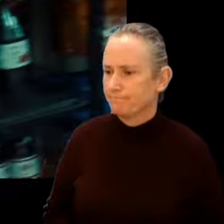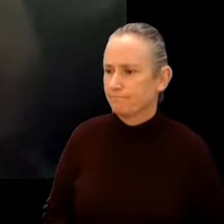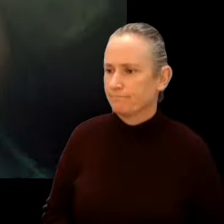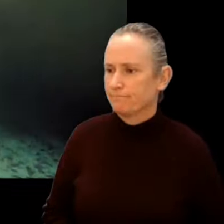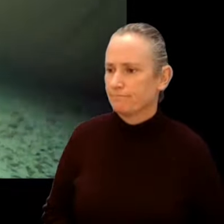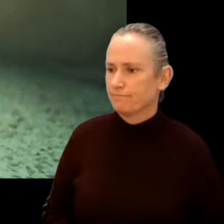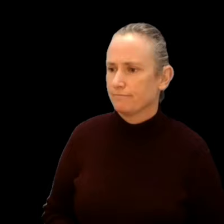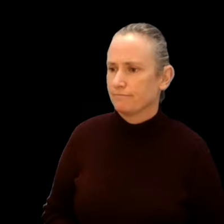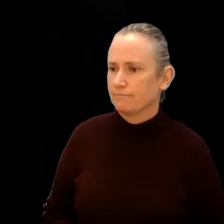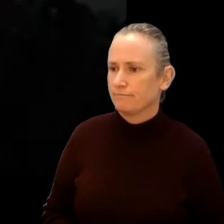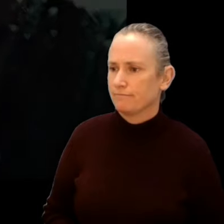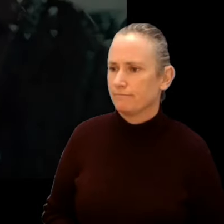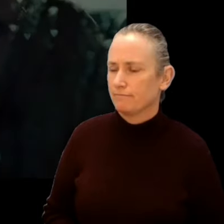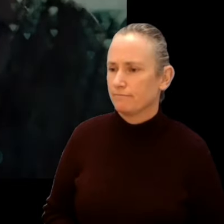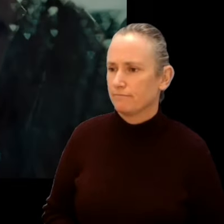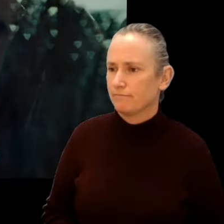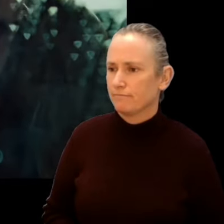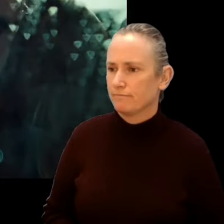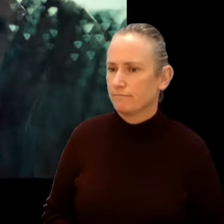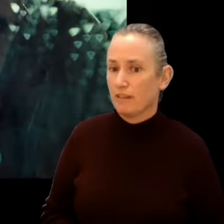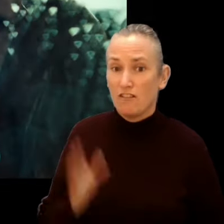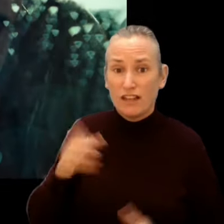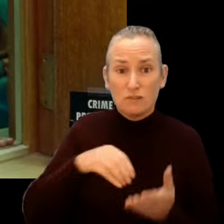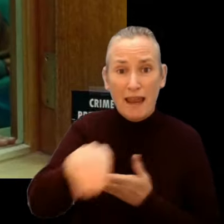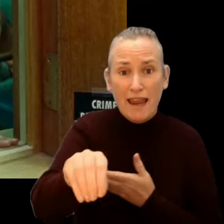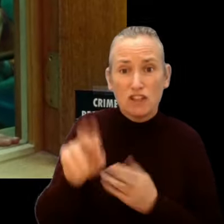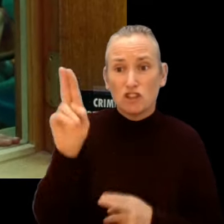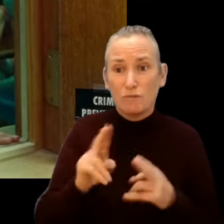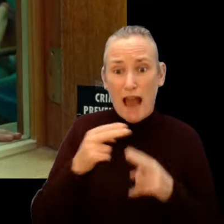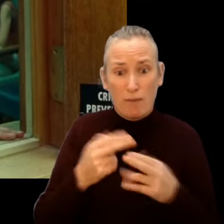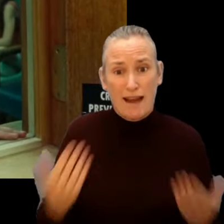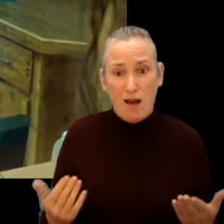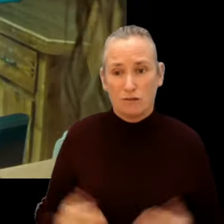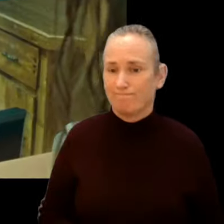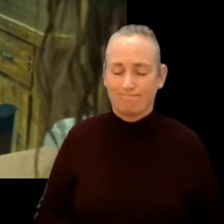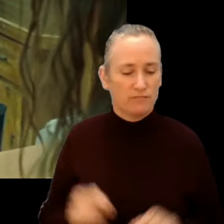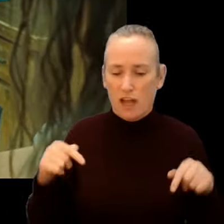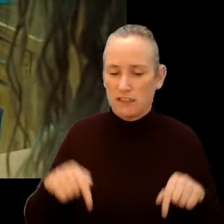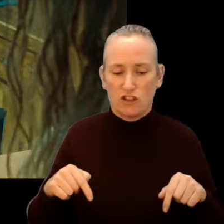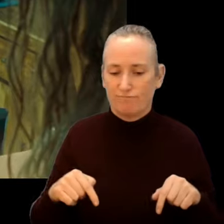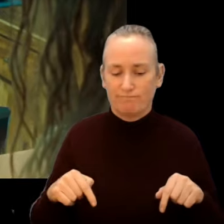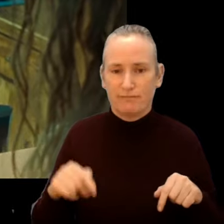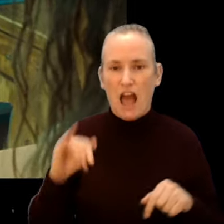Do something! I posted bail. He should've been out by now. He's not here anymore. ICE took him.